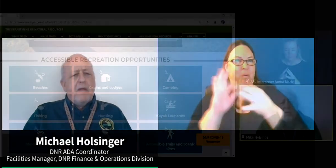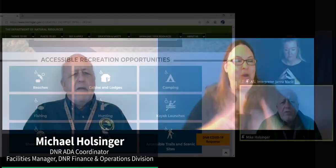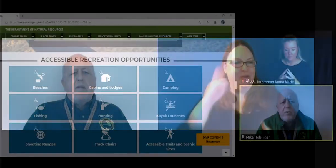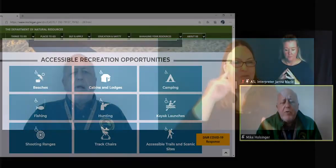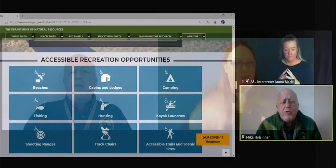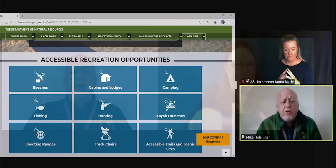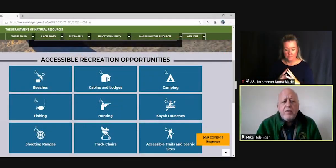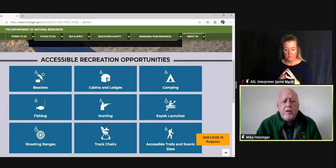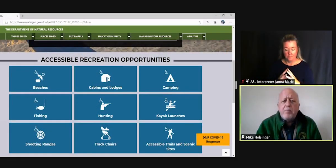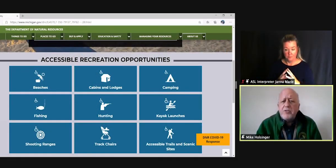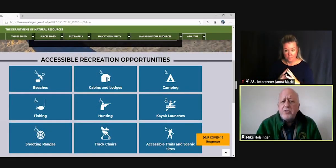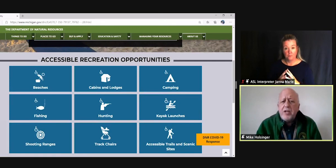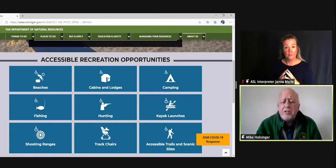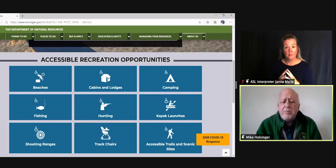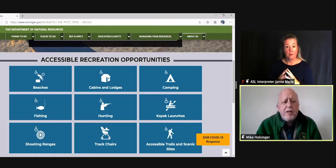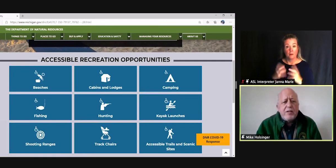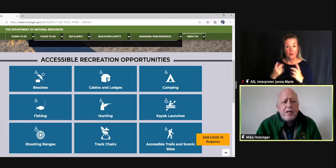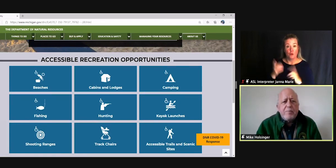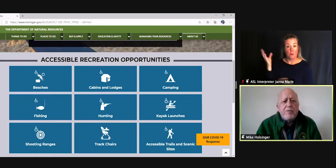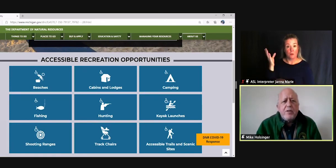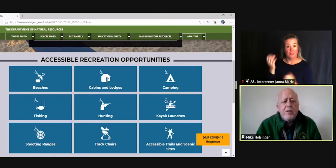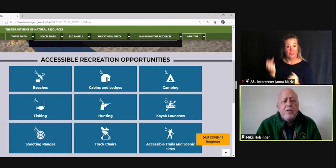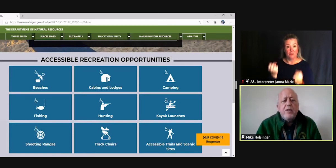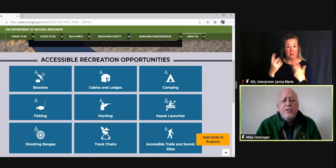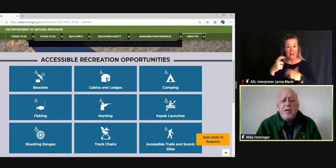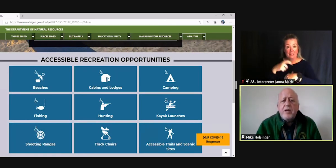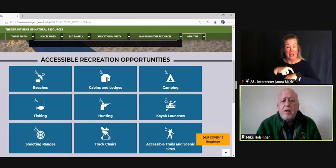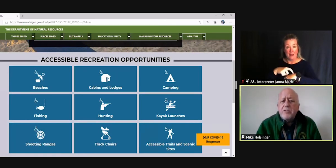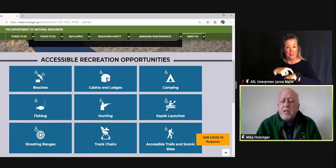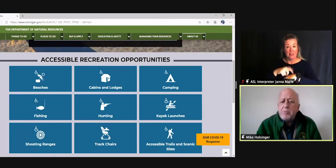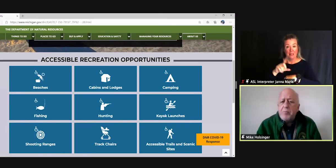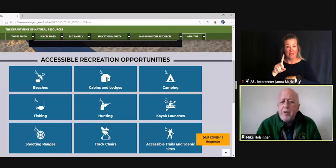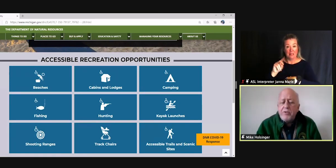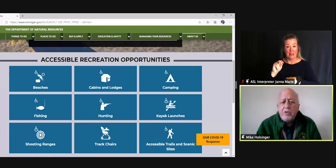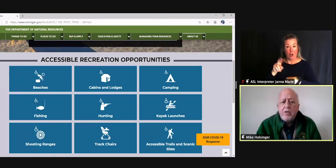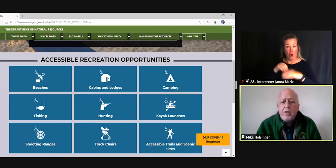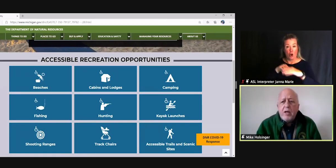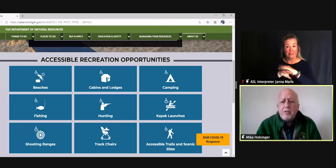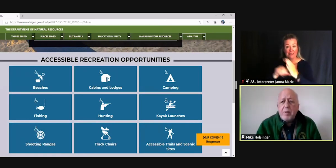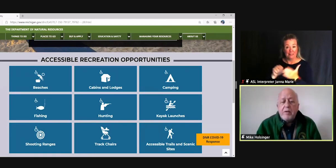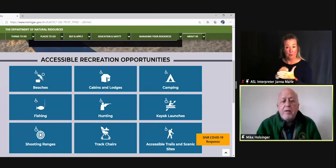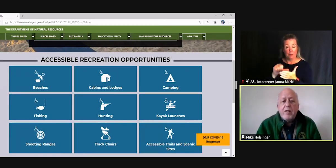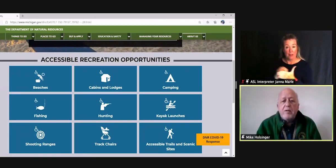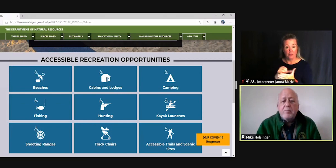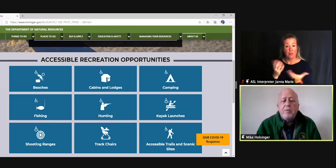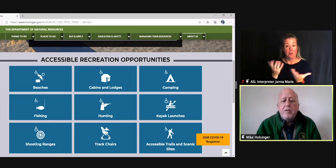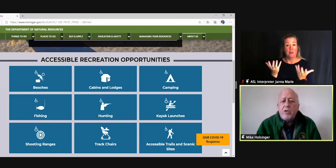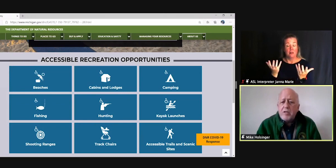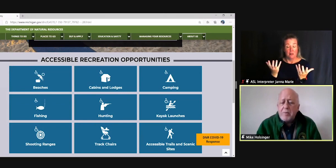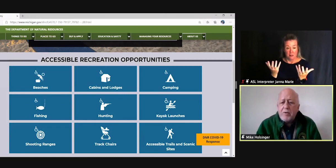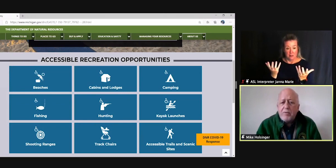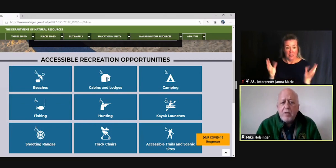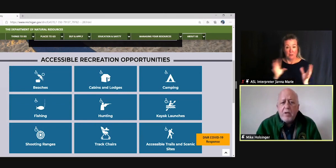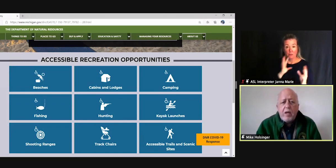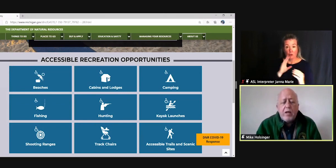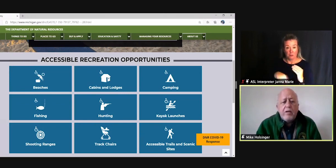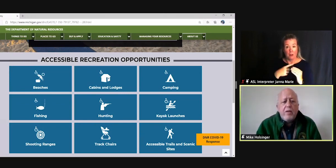During their presentations, many times the DNR accessible page has been talked about